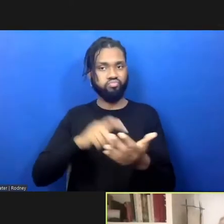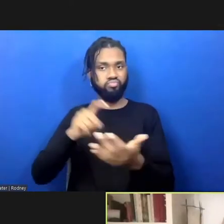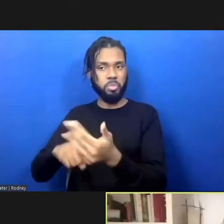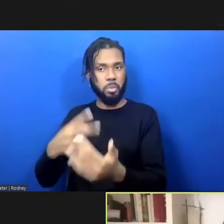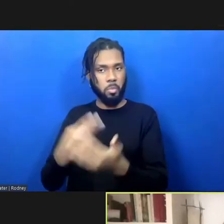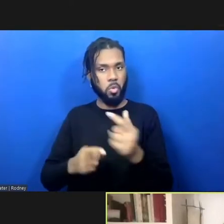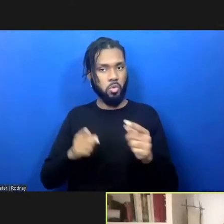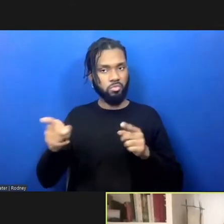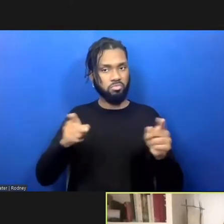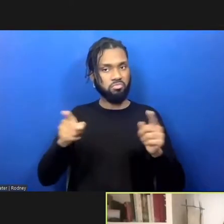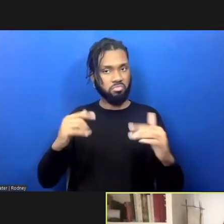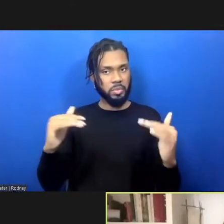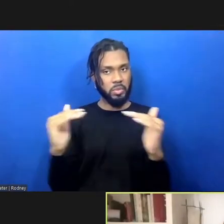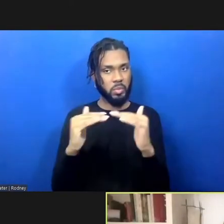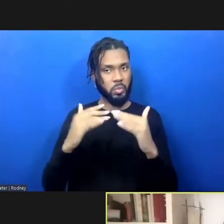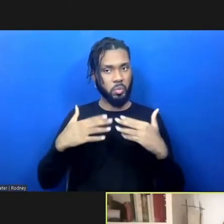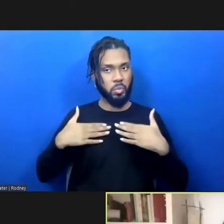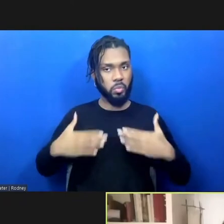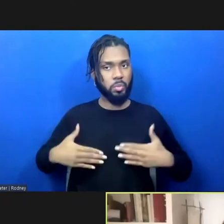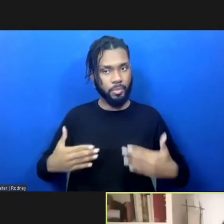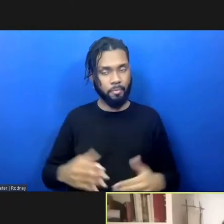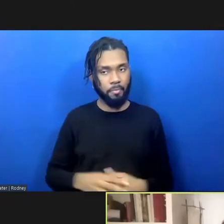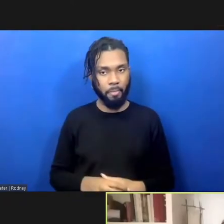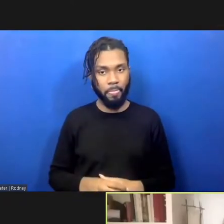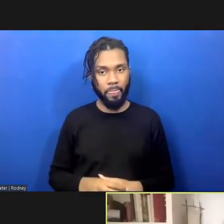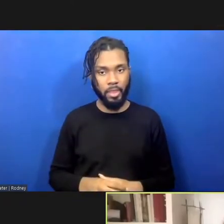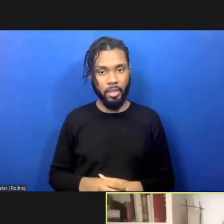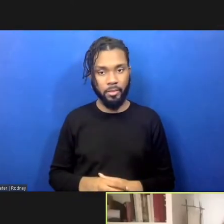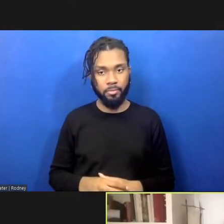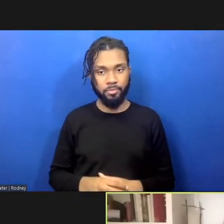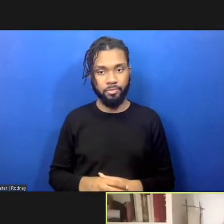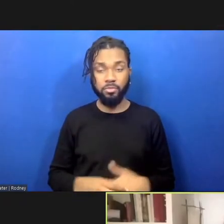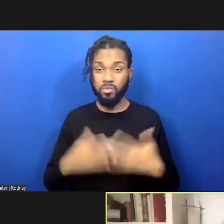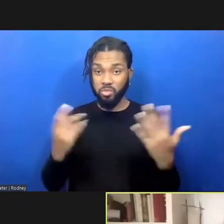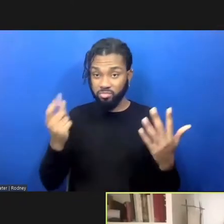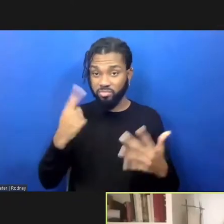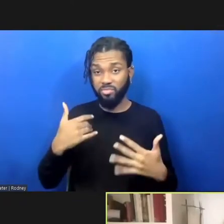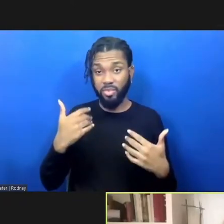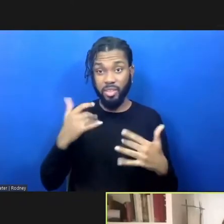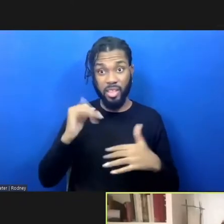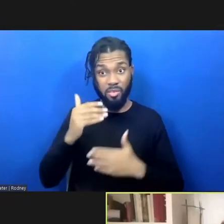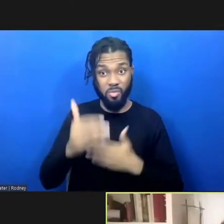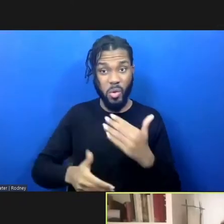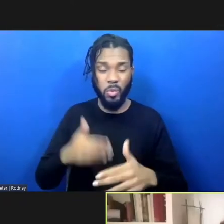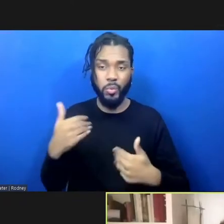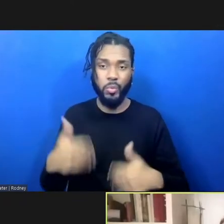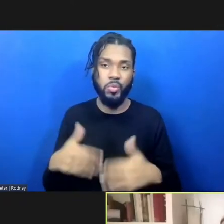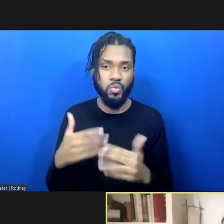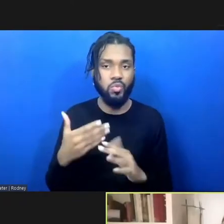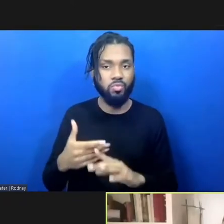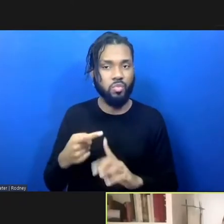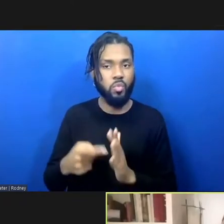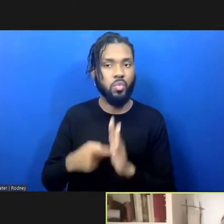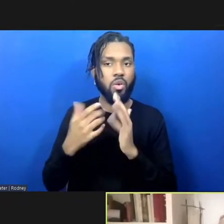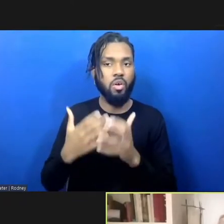So, there's a lot of preparation that goes into this work, and this is